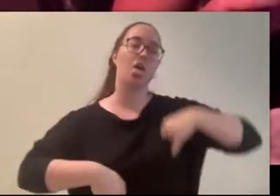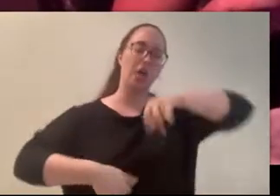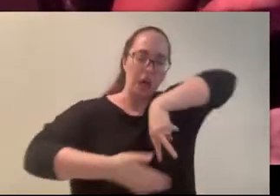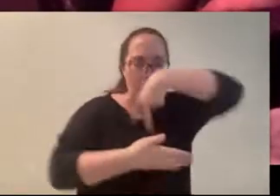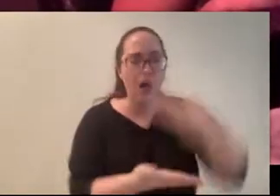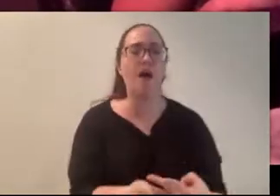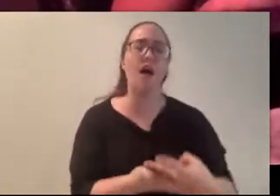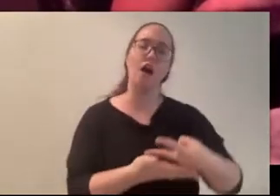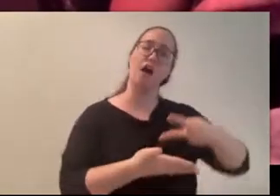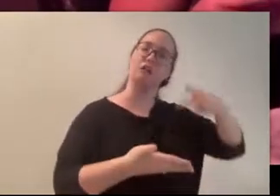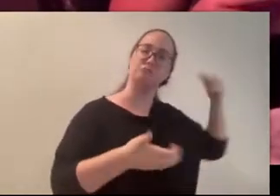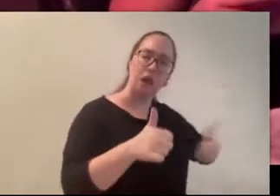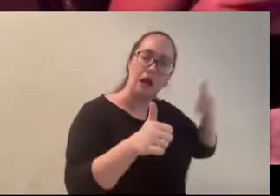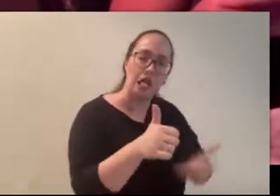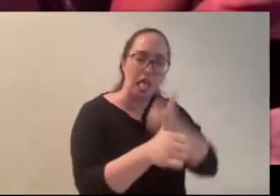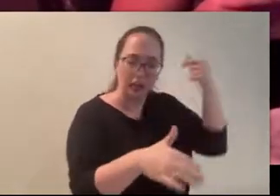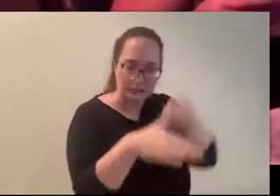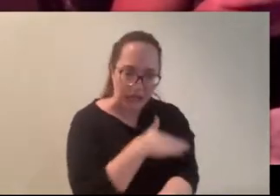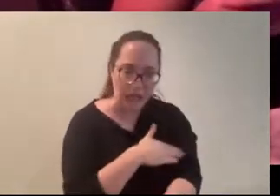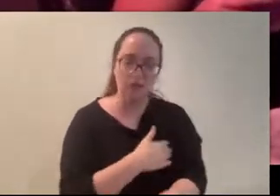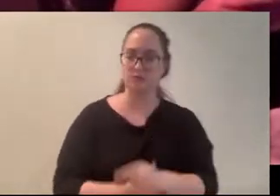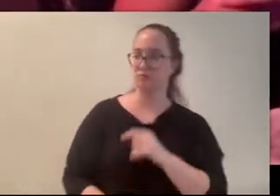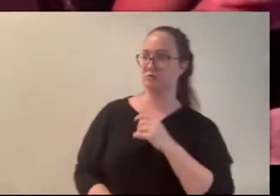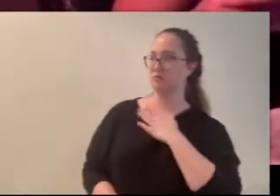murderer. (Thomas) oh God… (Carly) It was a slow,